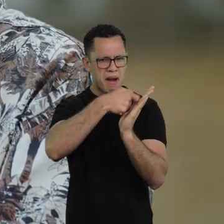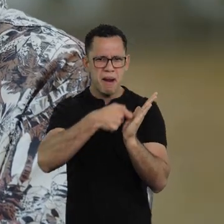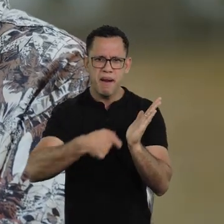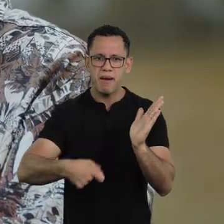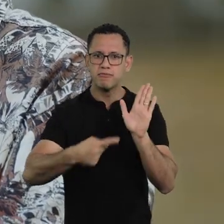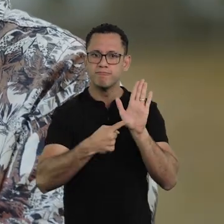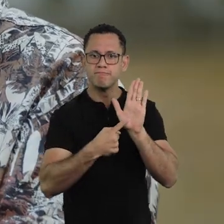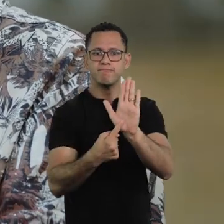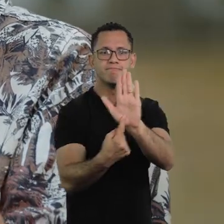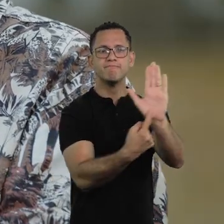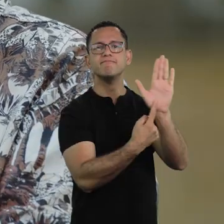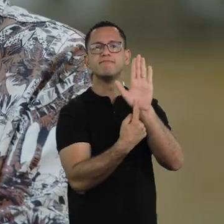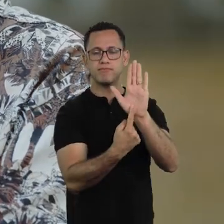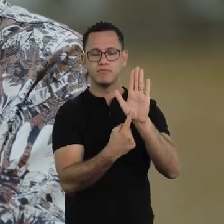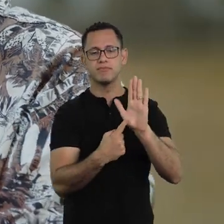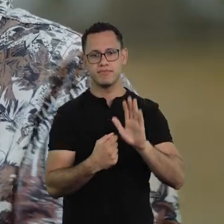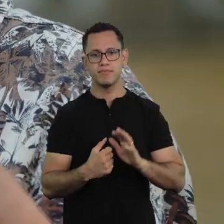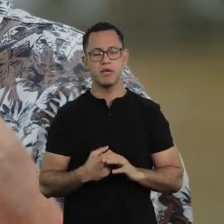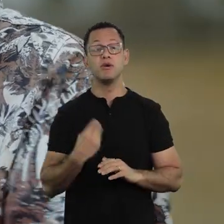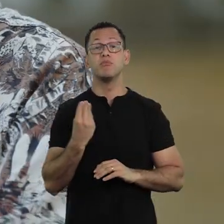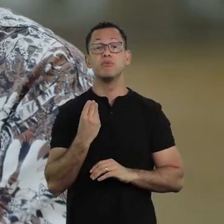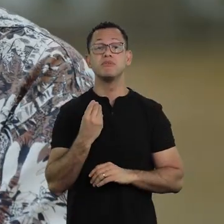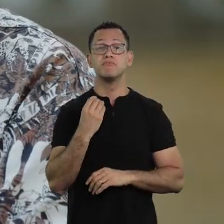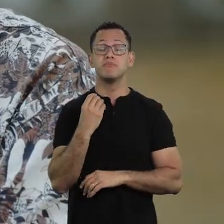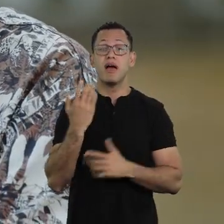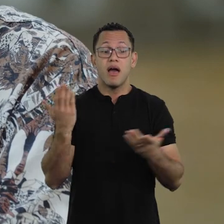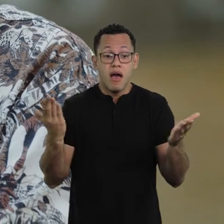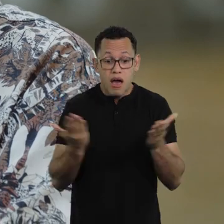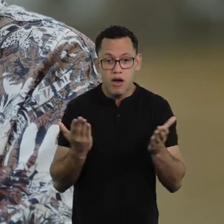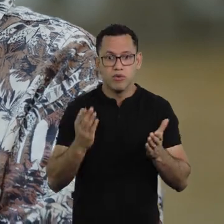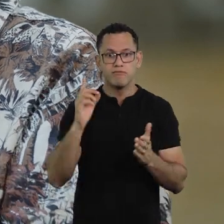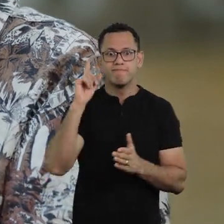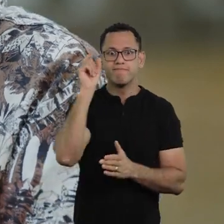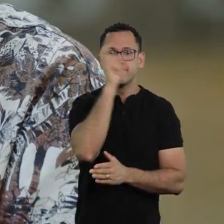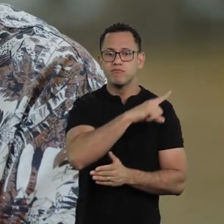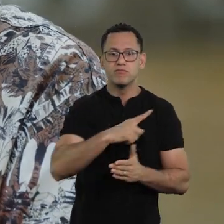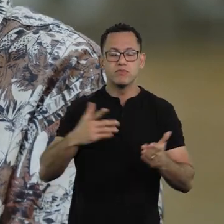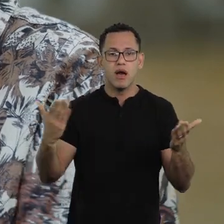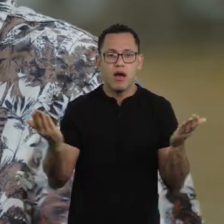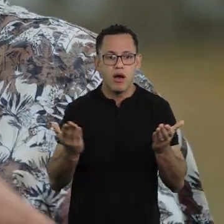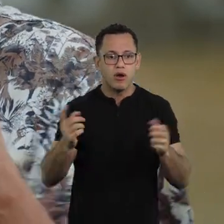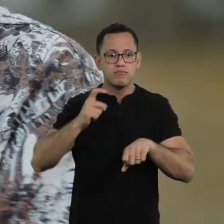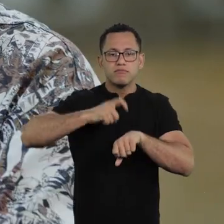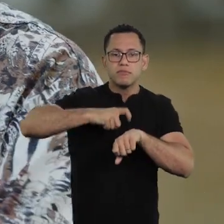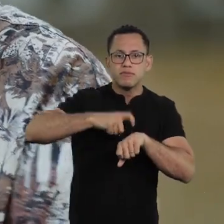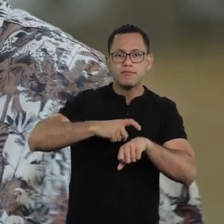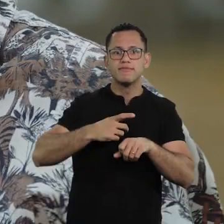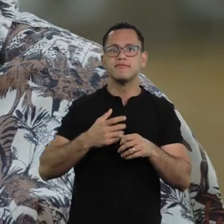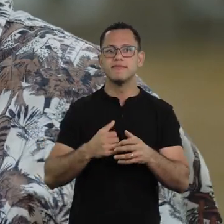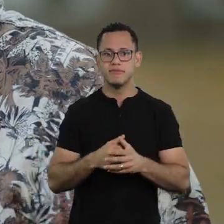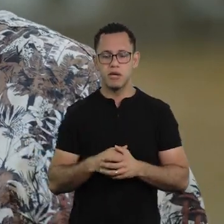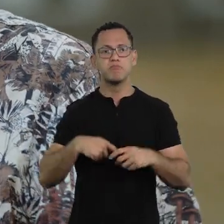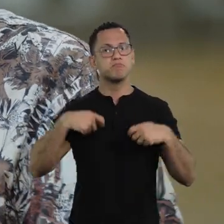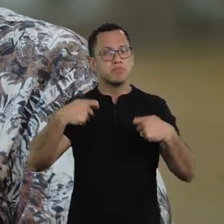There was a radical change in many texts, due to the urgency of the moment that demanded…